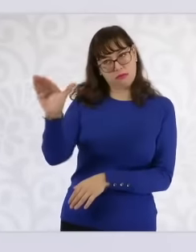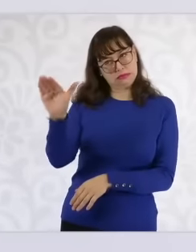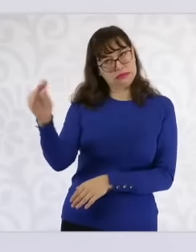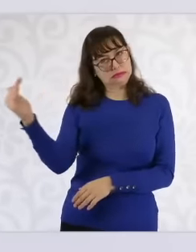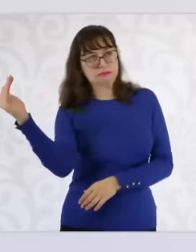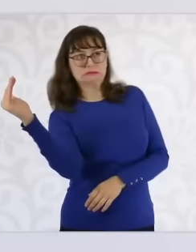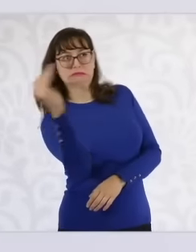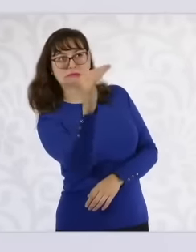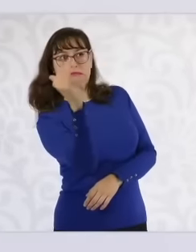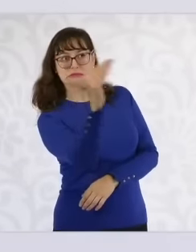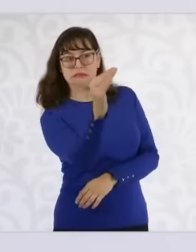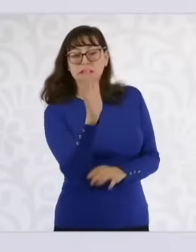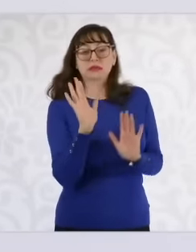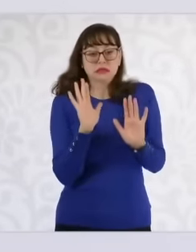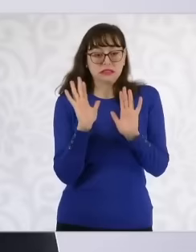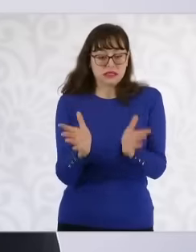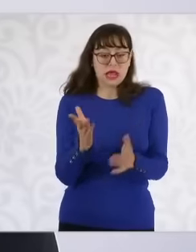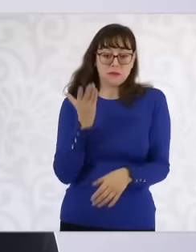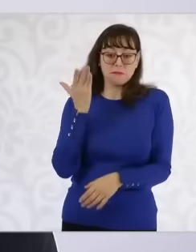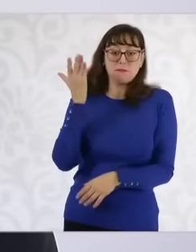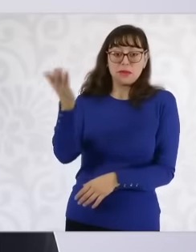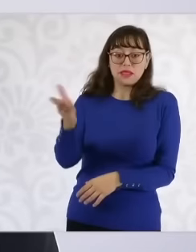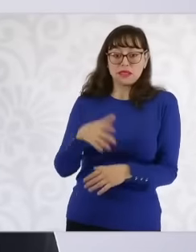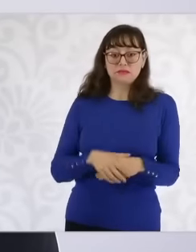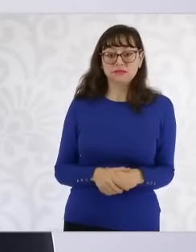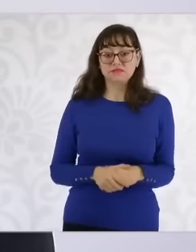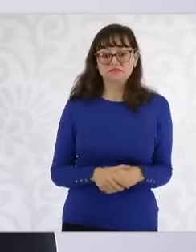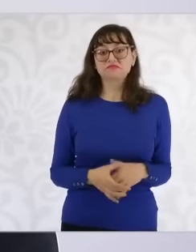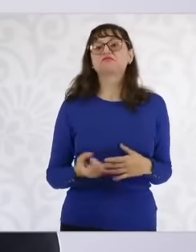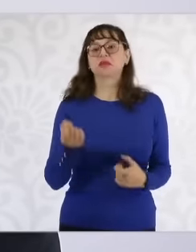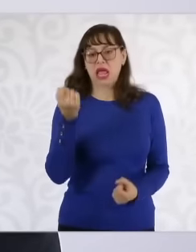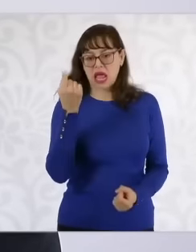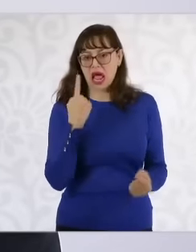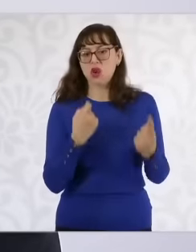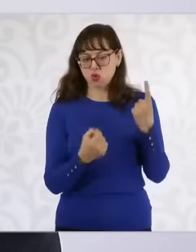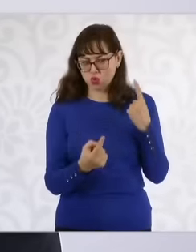that request and they have answered us some things, but those to which you refer